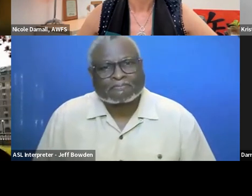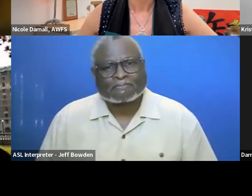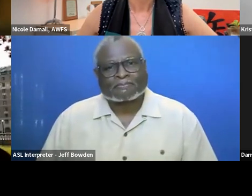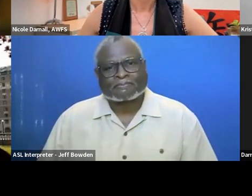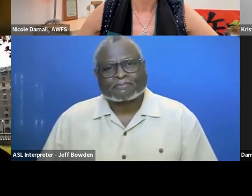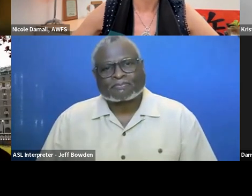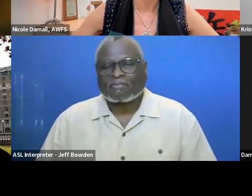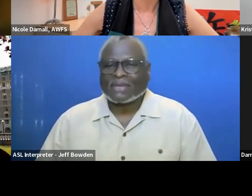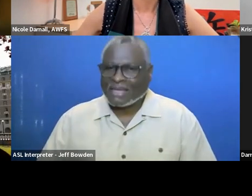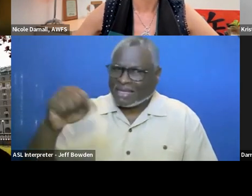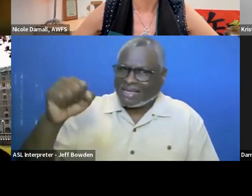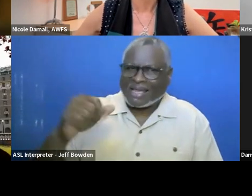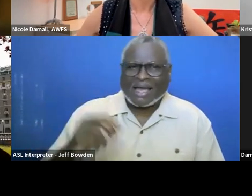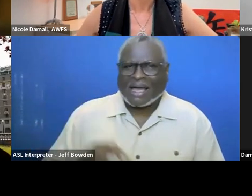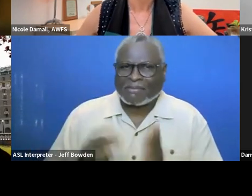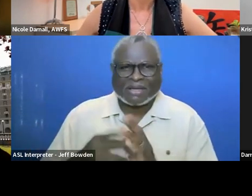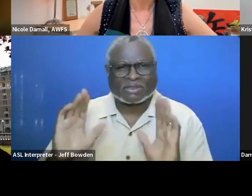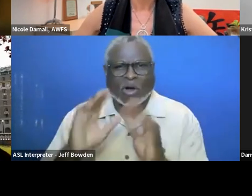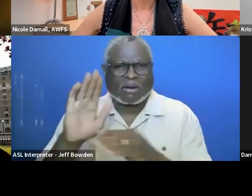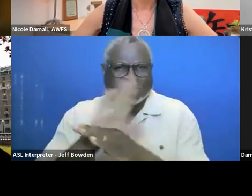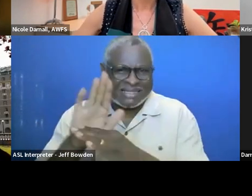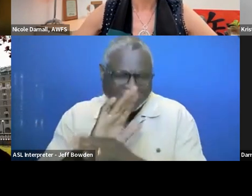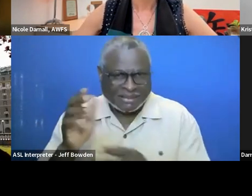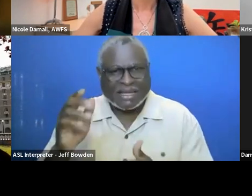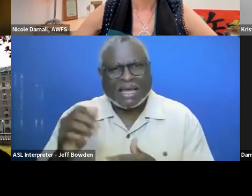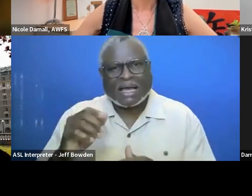Thank you. There is like the small business scorecard.